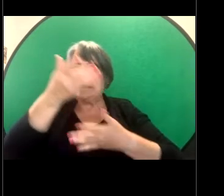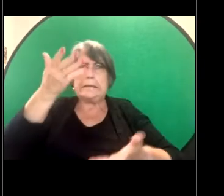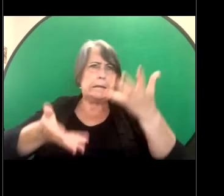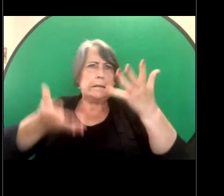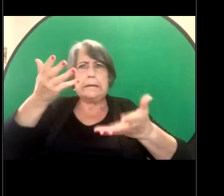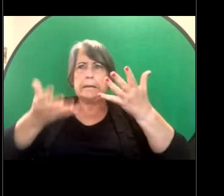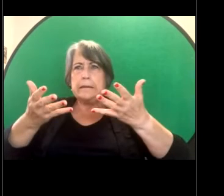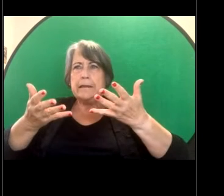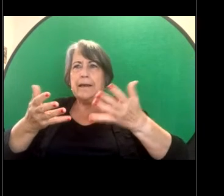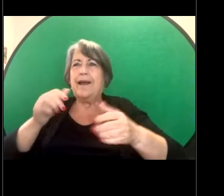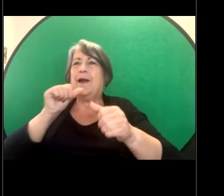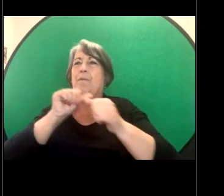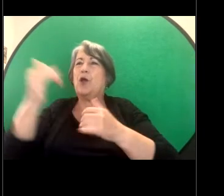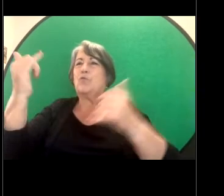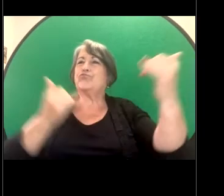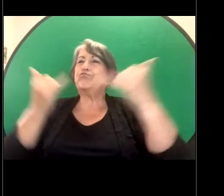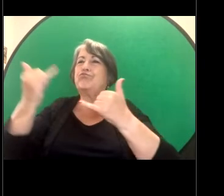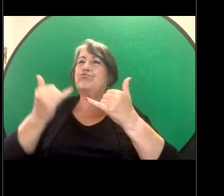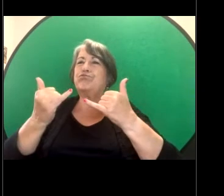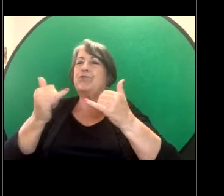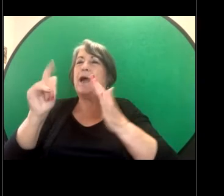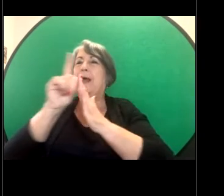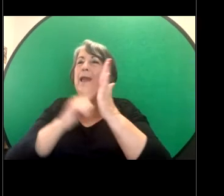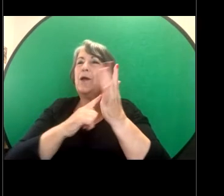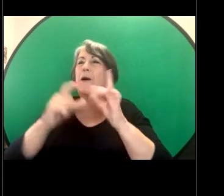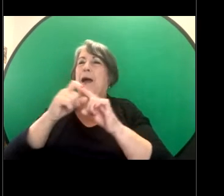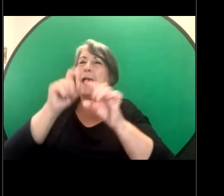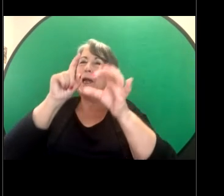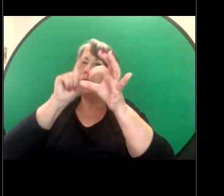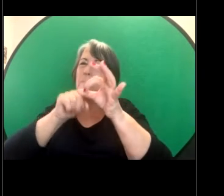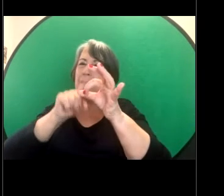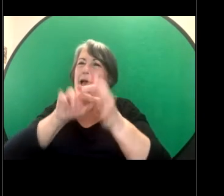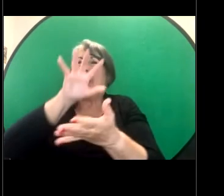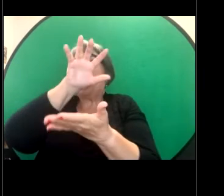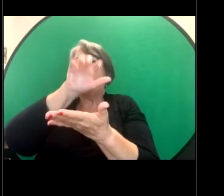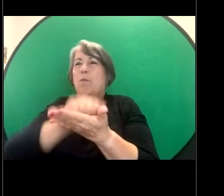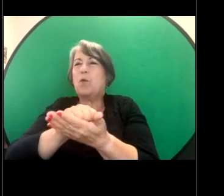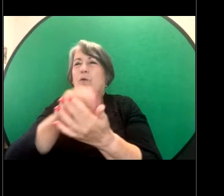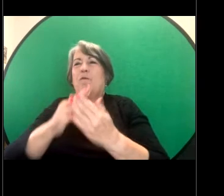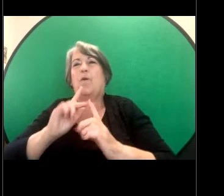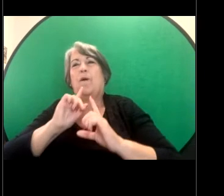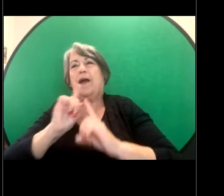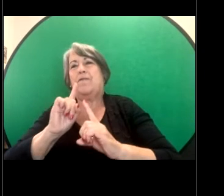Legal Aid Queensland and book in for an advice session or ask for further information just to